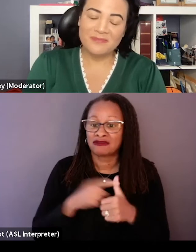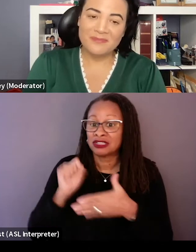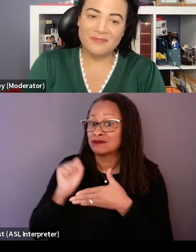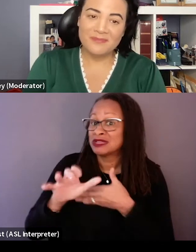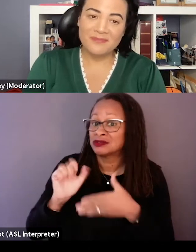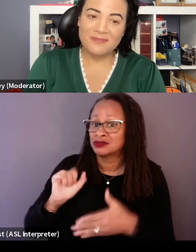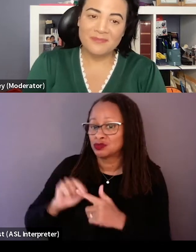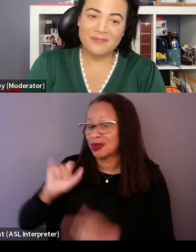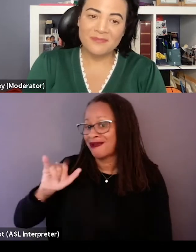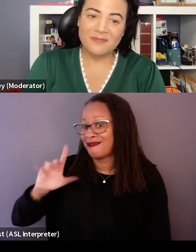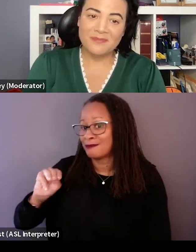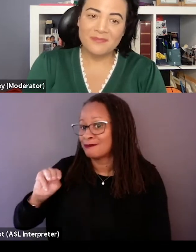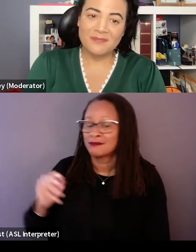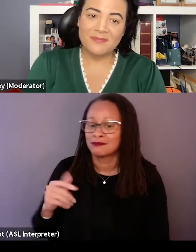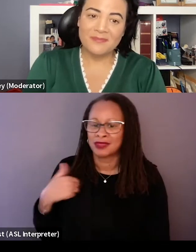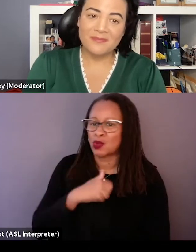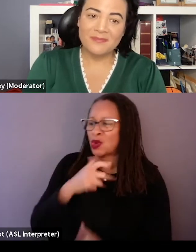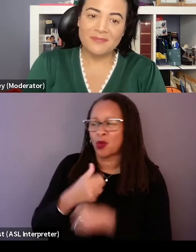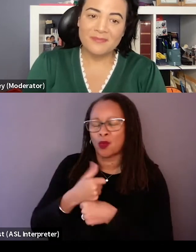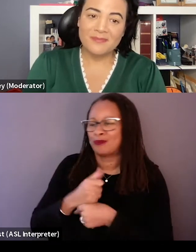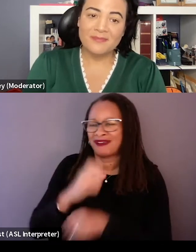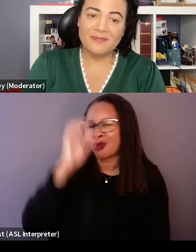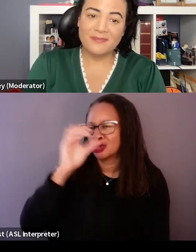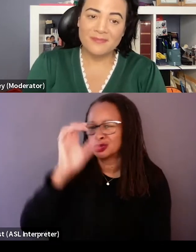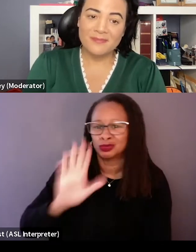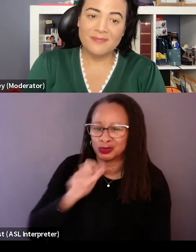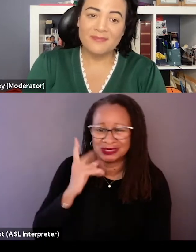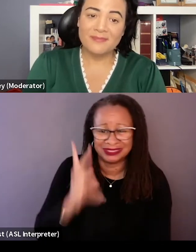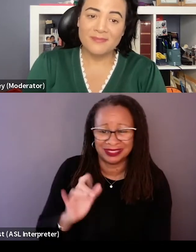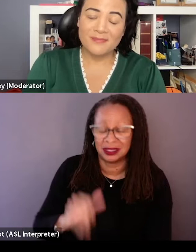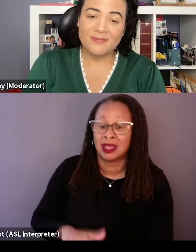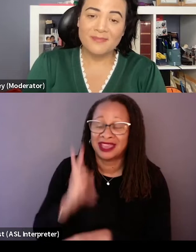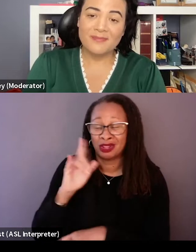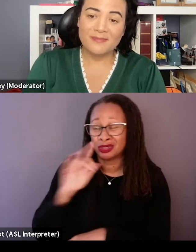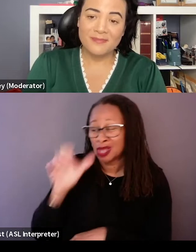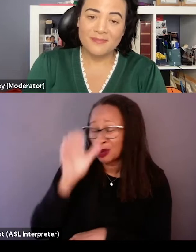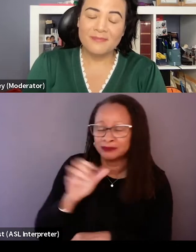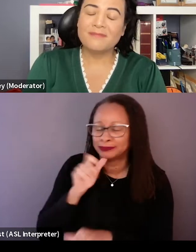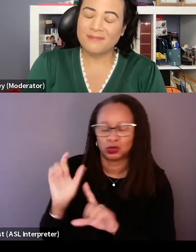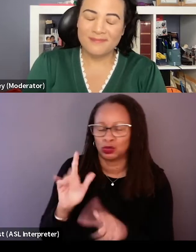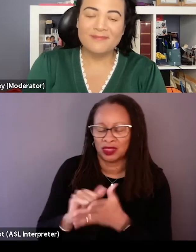was like, we don't wanna make a cartoon, so if this is gonna look like a cartoon, we shouldn't even go down this path.